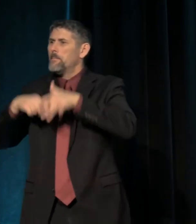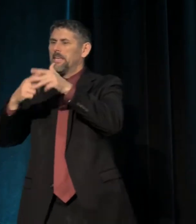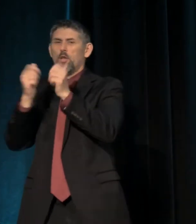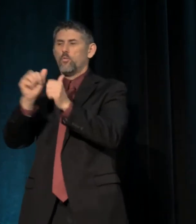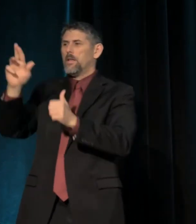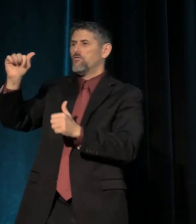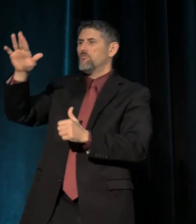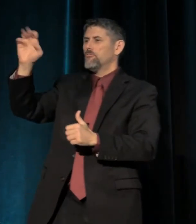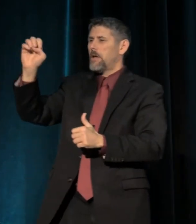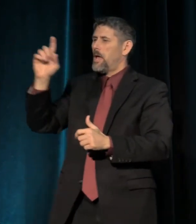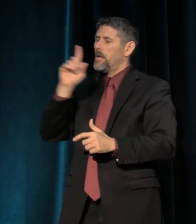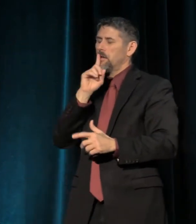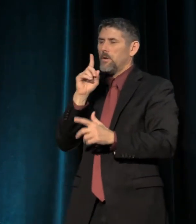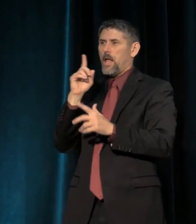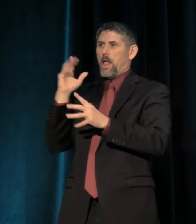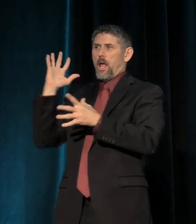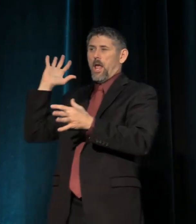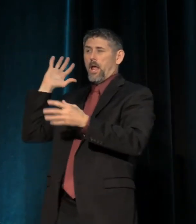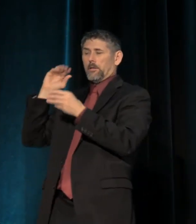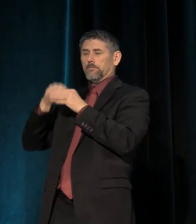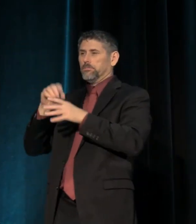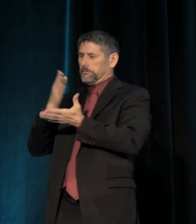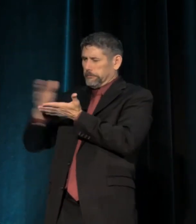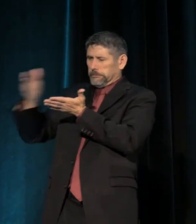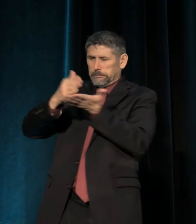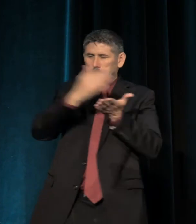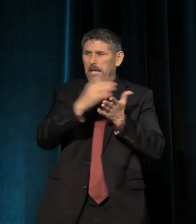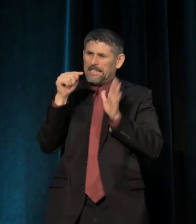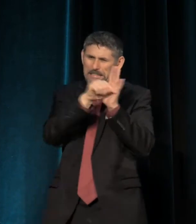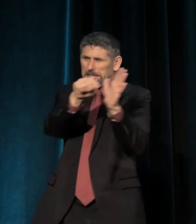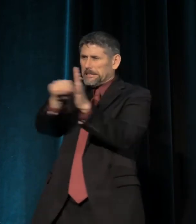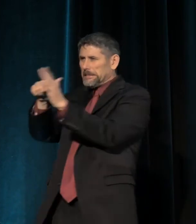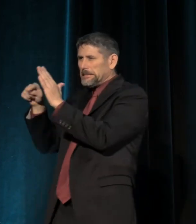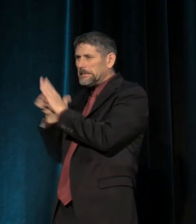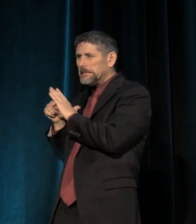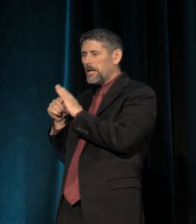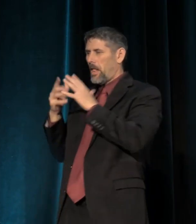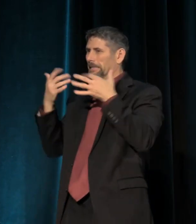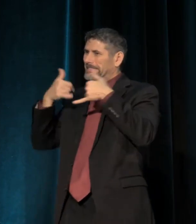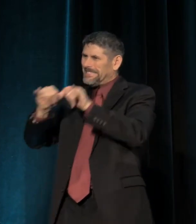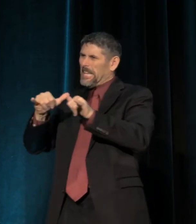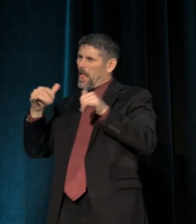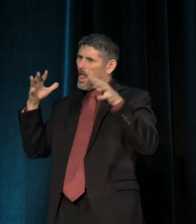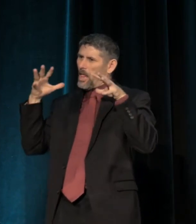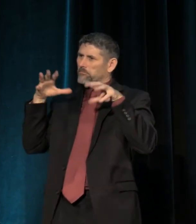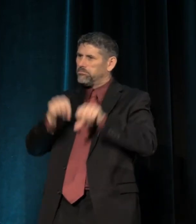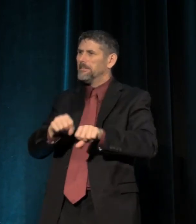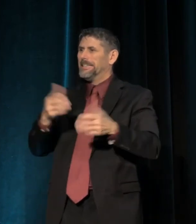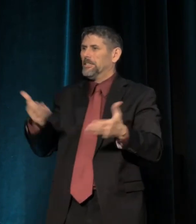it's haunted by exclusion and genocide. The first displacement came with the genocide and removal